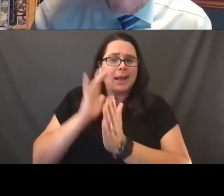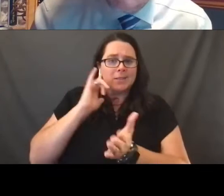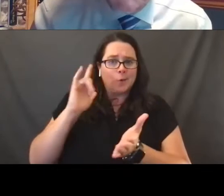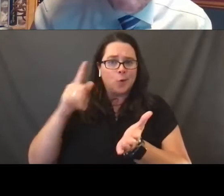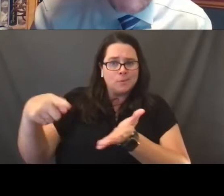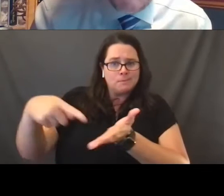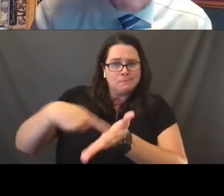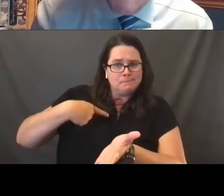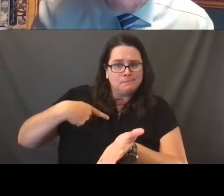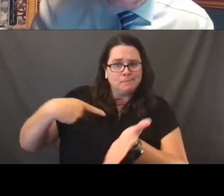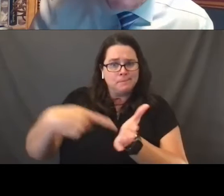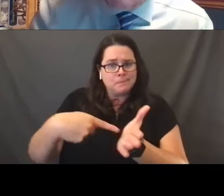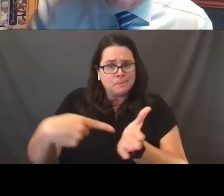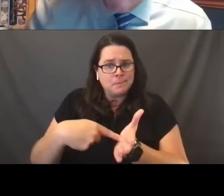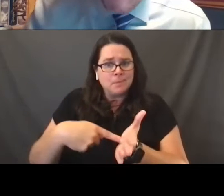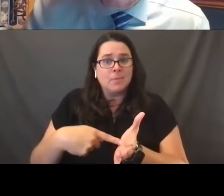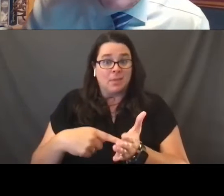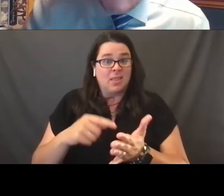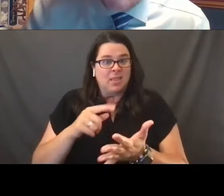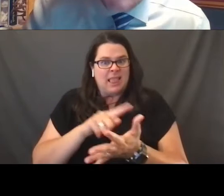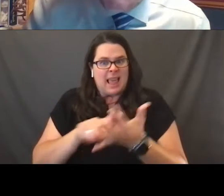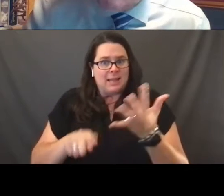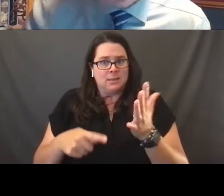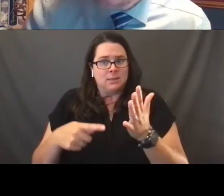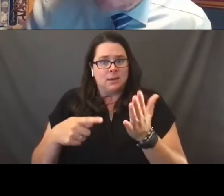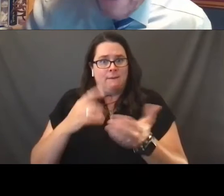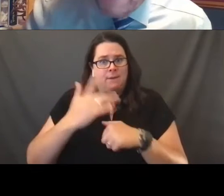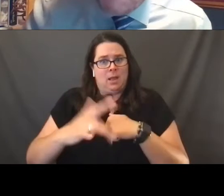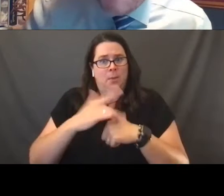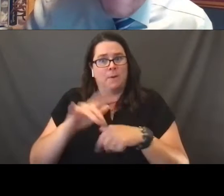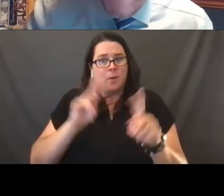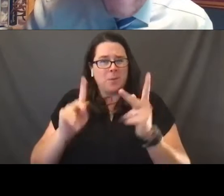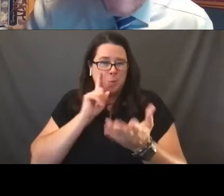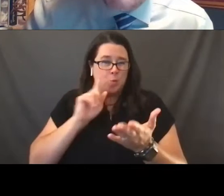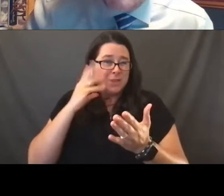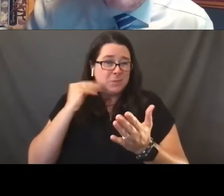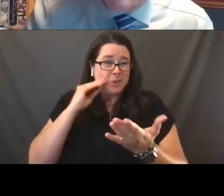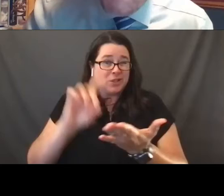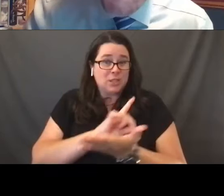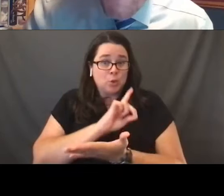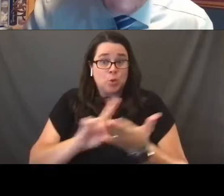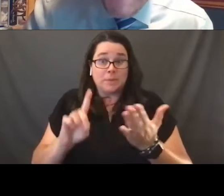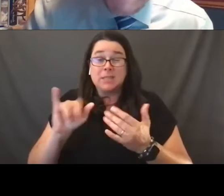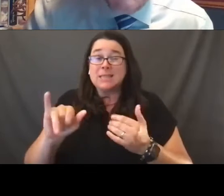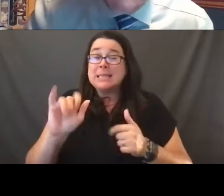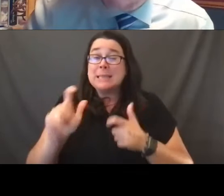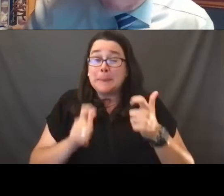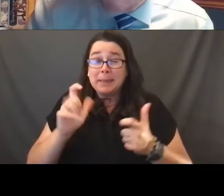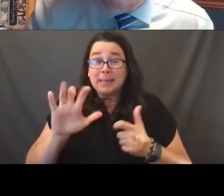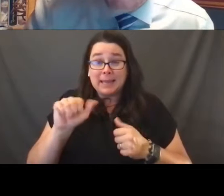would otherwise be available to people under Title VII. A huge case and it likewise animates